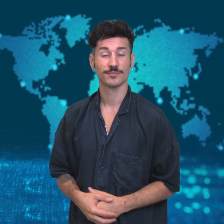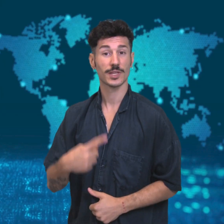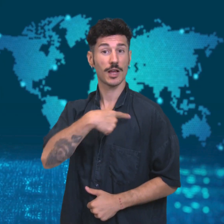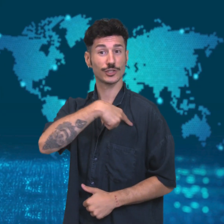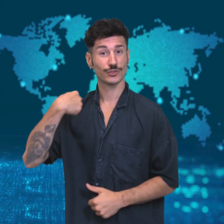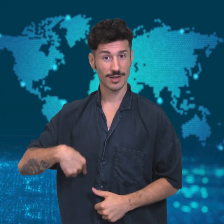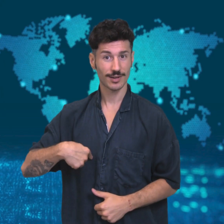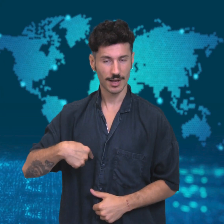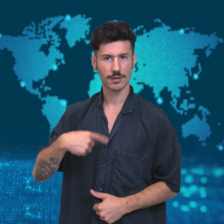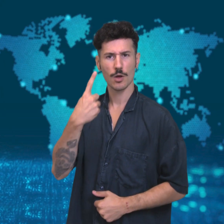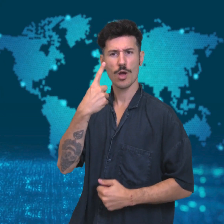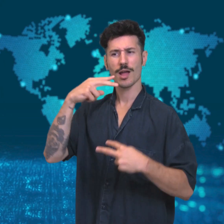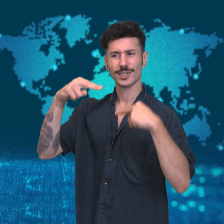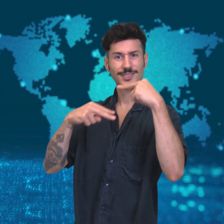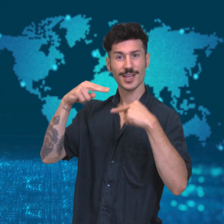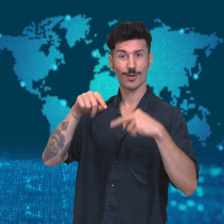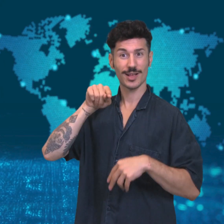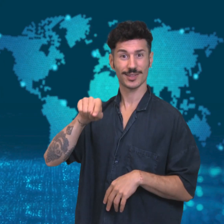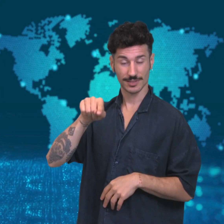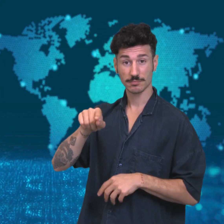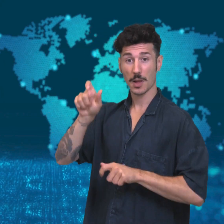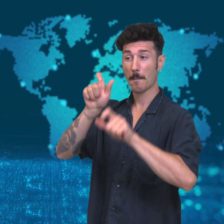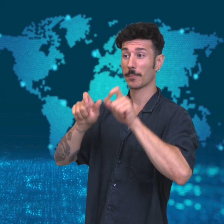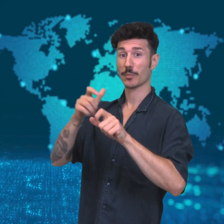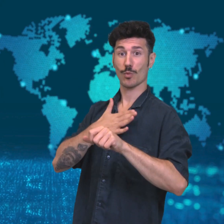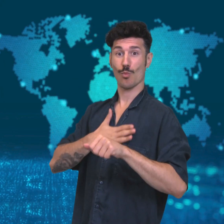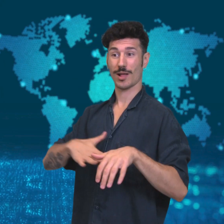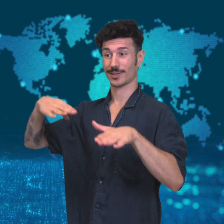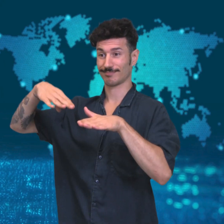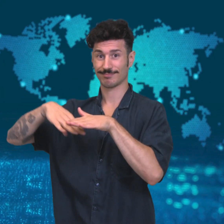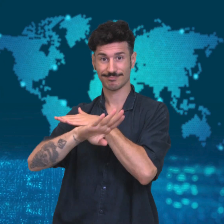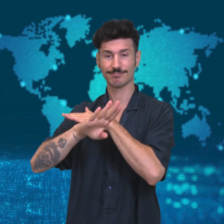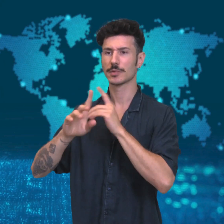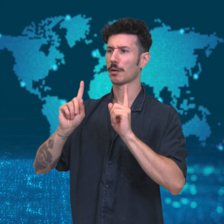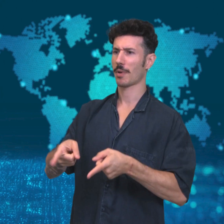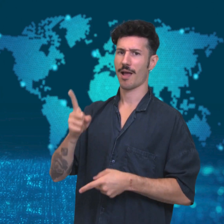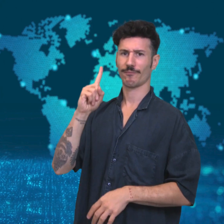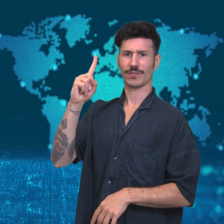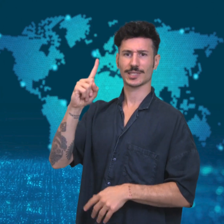[Alessio]: A restaurant in China forced customers